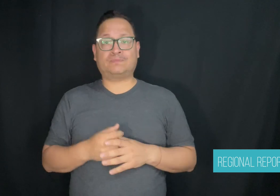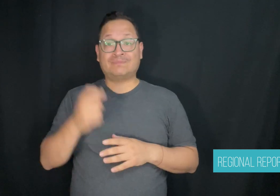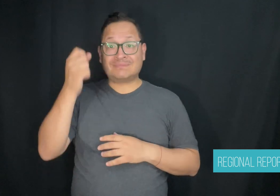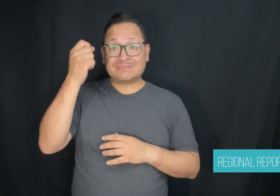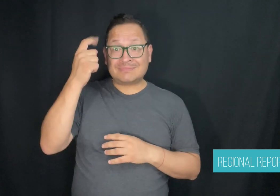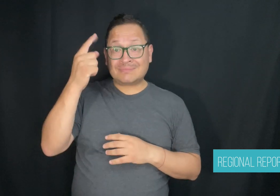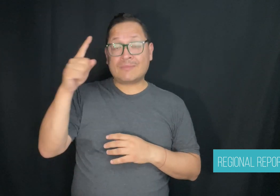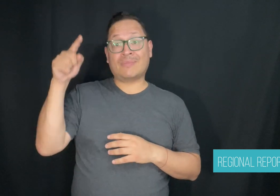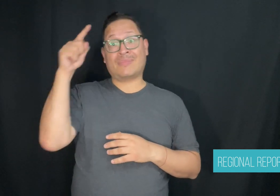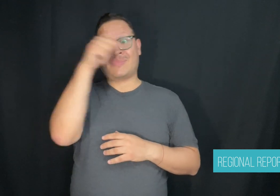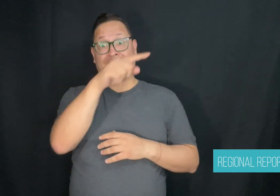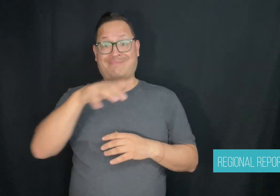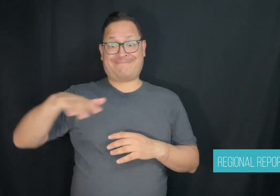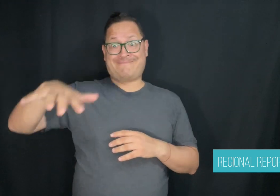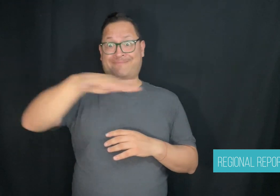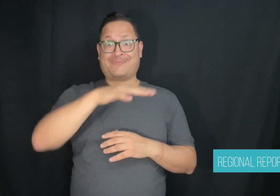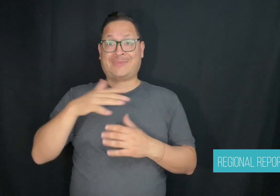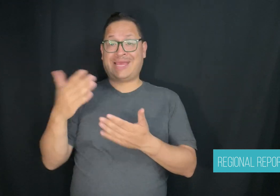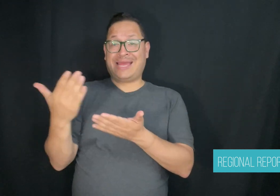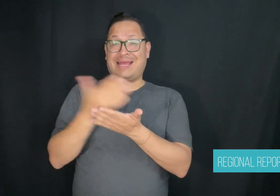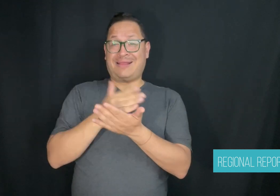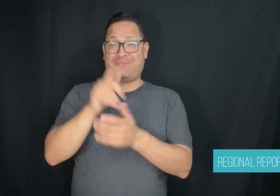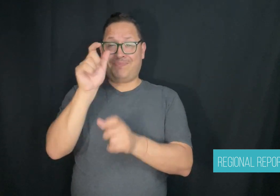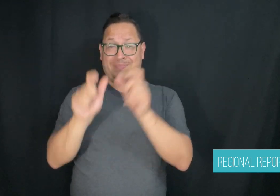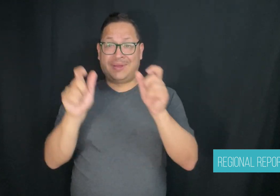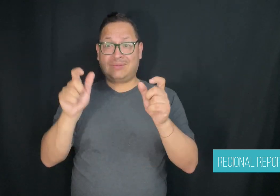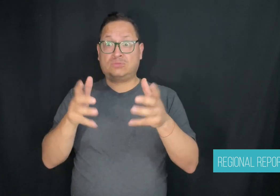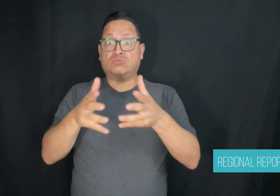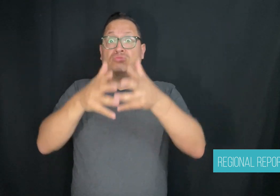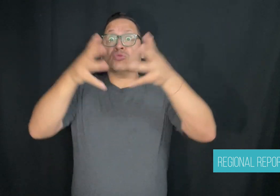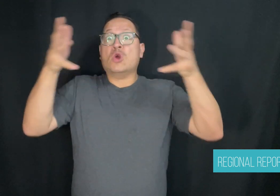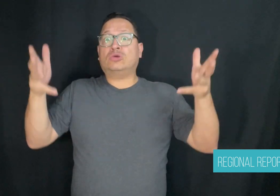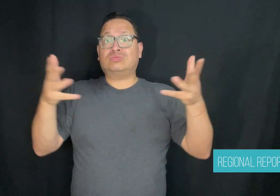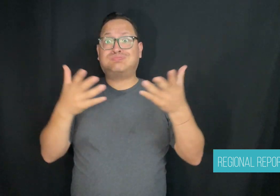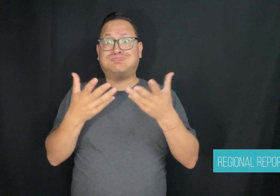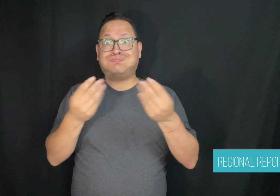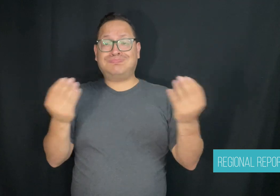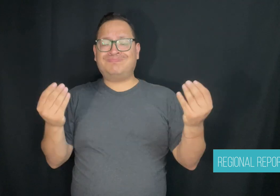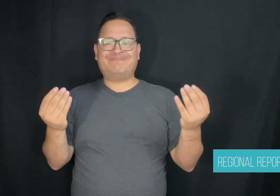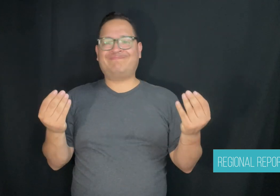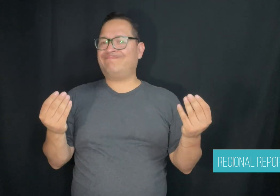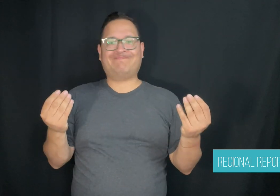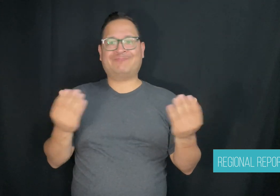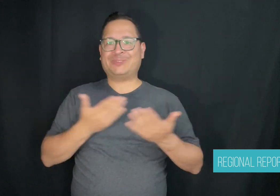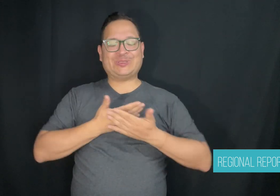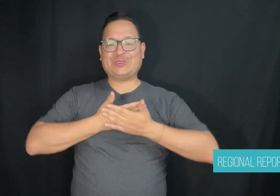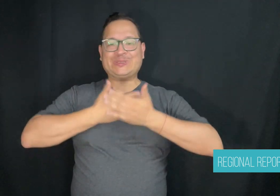through the Atlantic Provinces Special Education Authority,